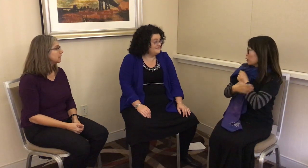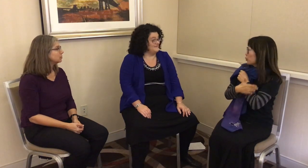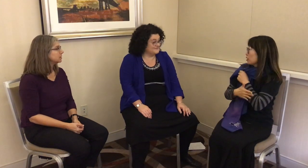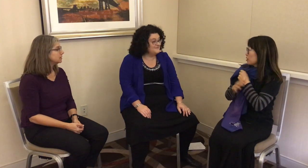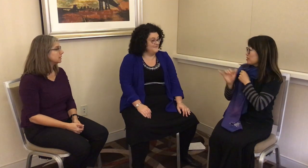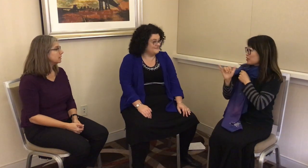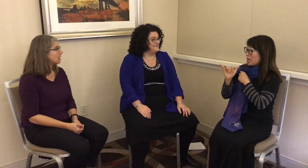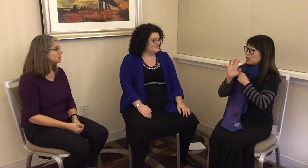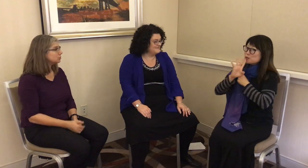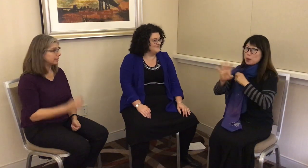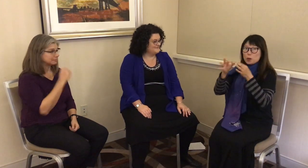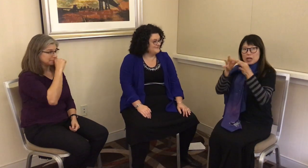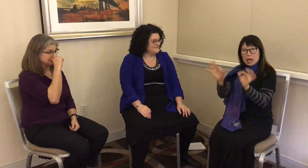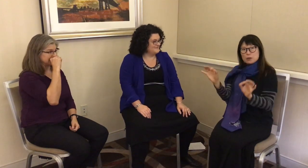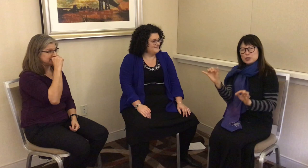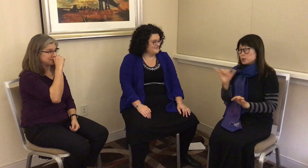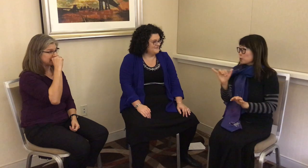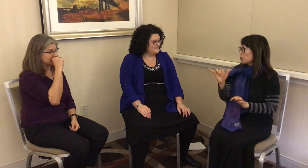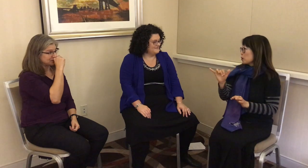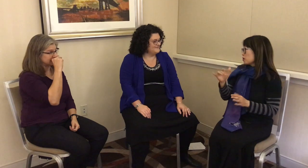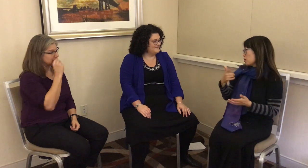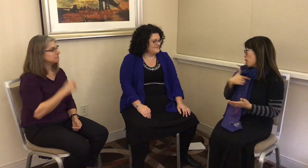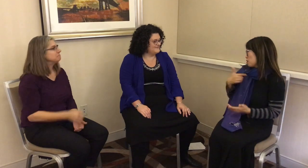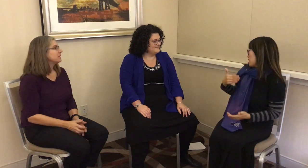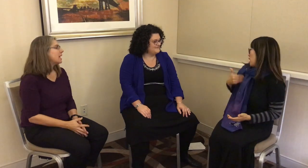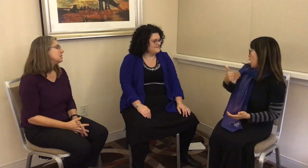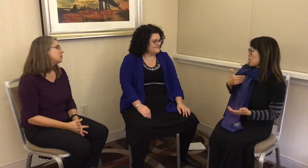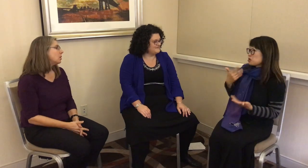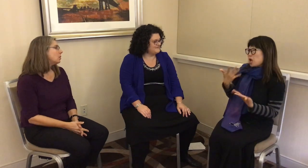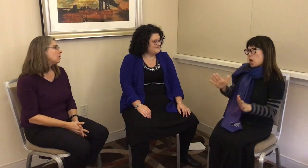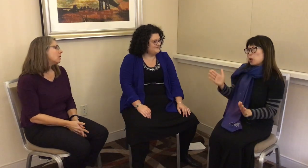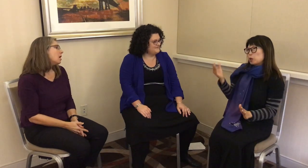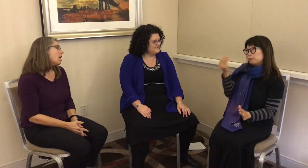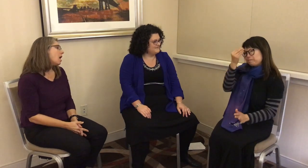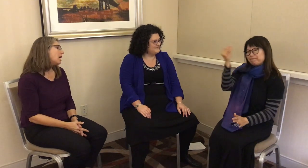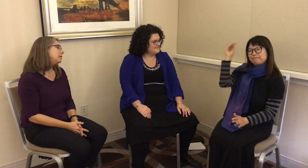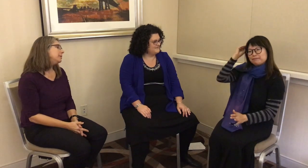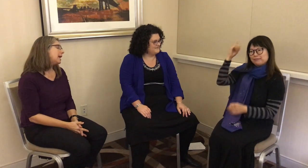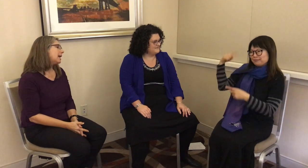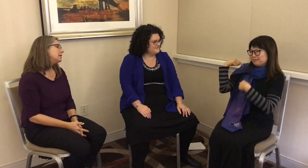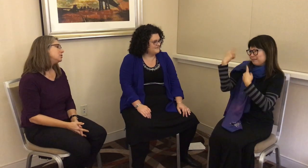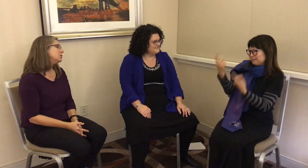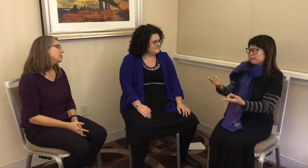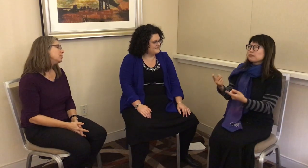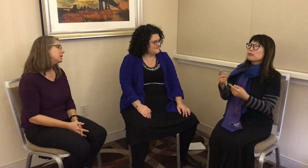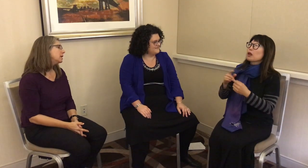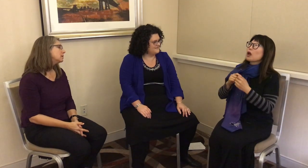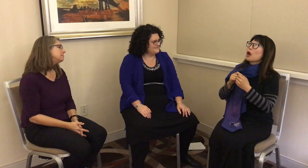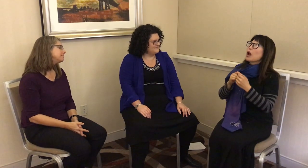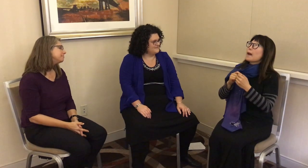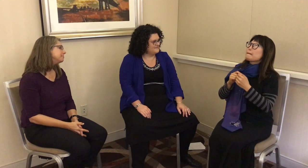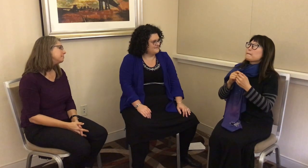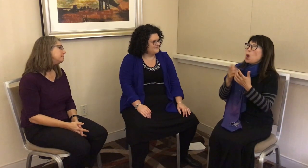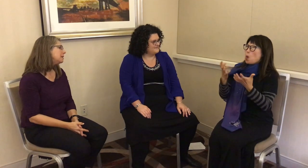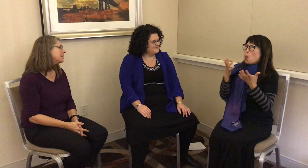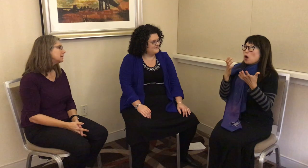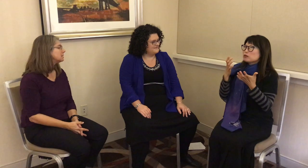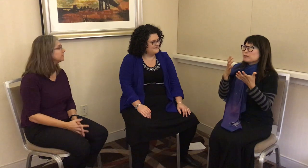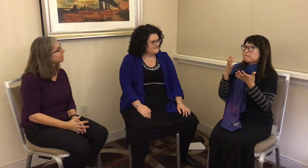languages in different countries. I began to think, “Hmm, maybe that’s something